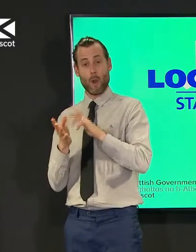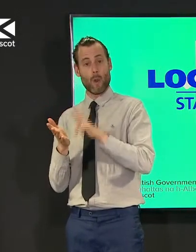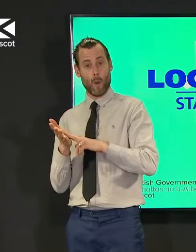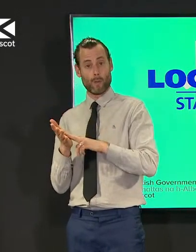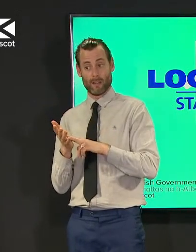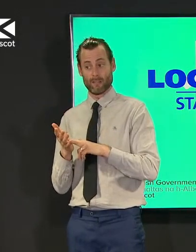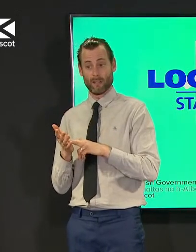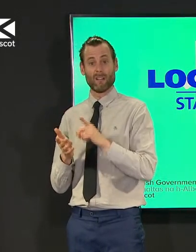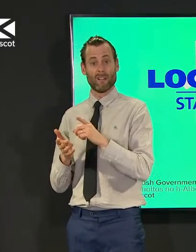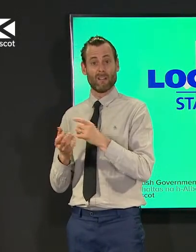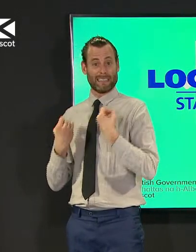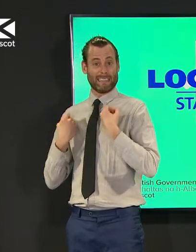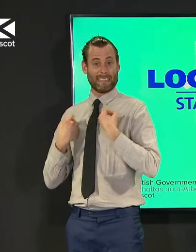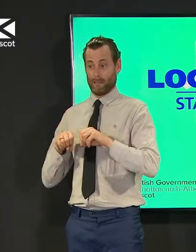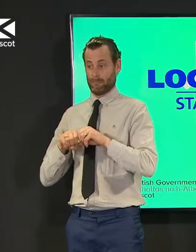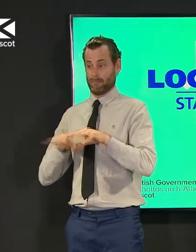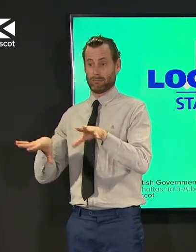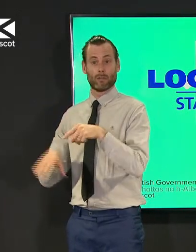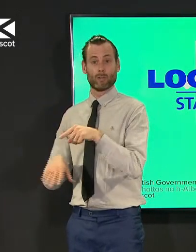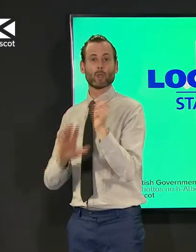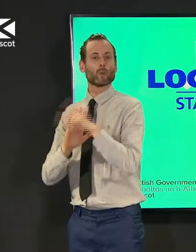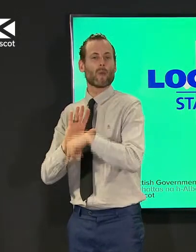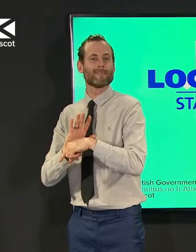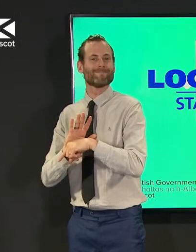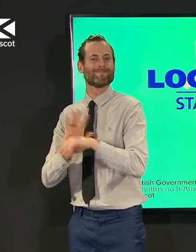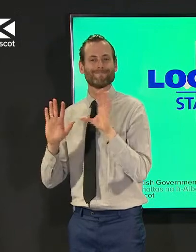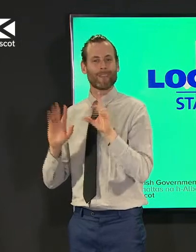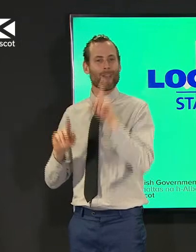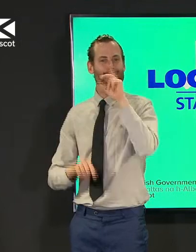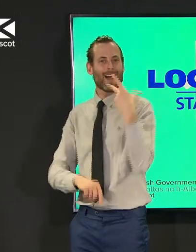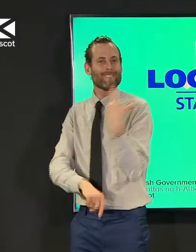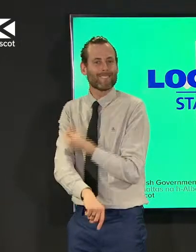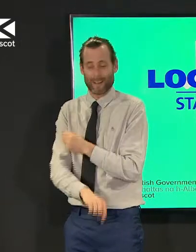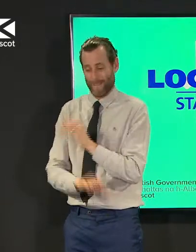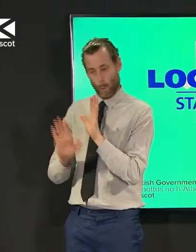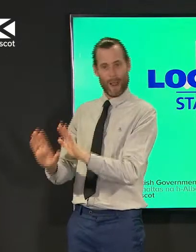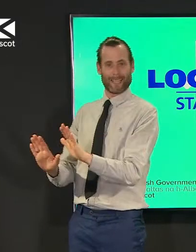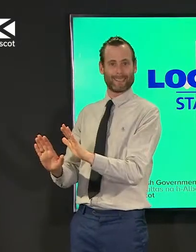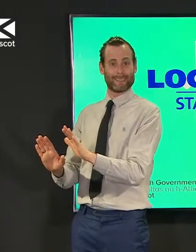when that is the case you can't go in and vaccinate those care homes until that